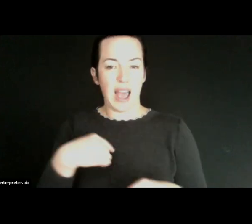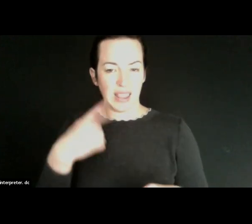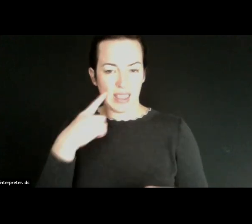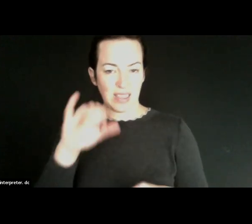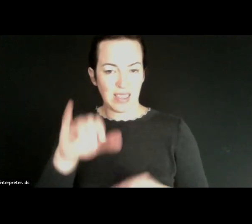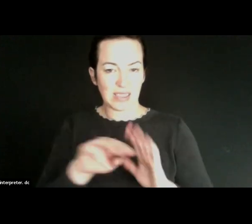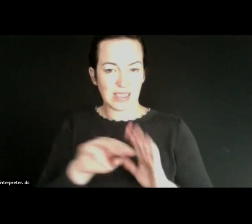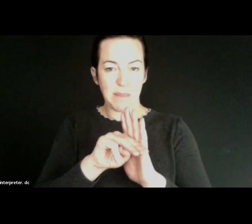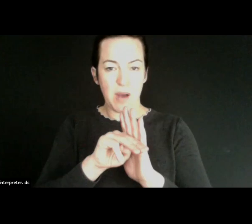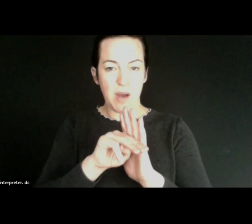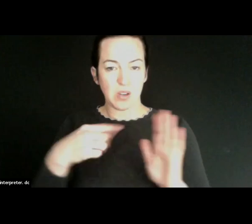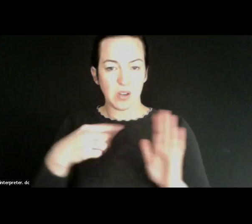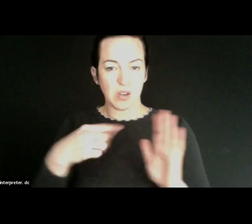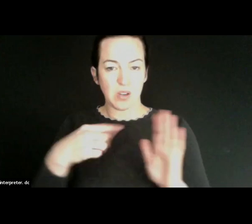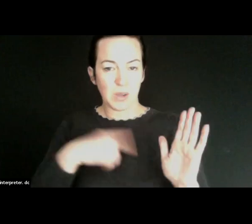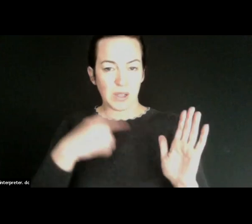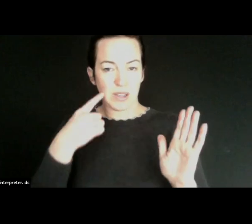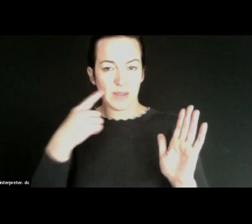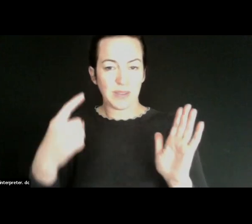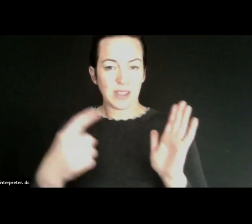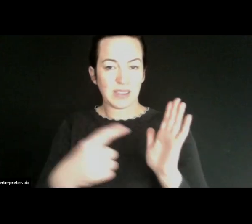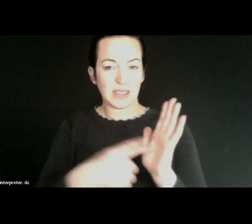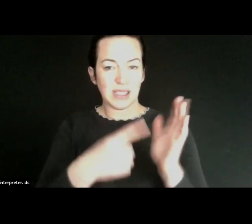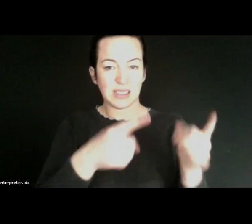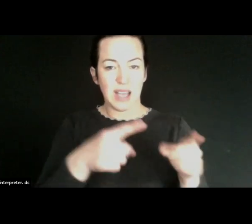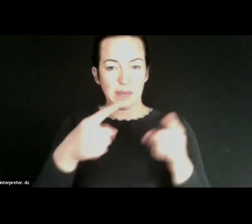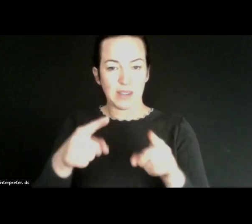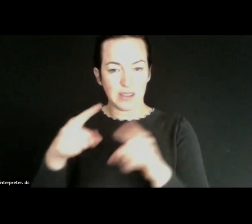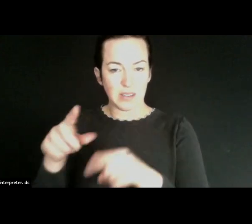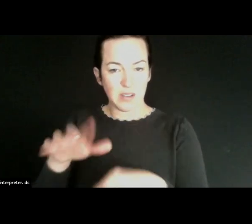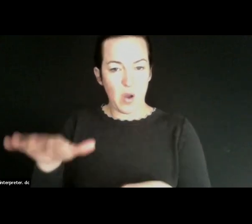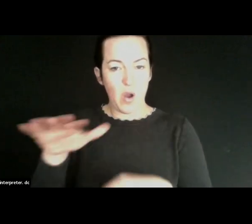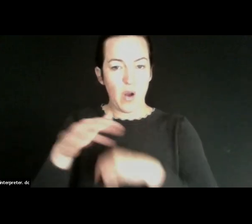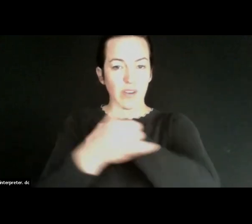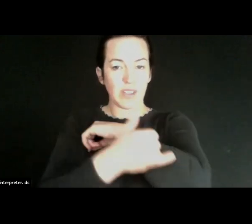starting to see that's taking place across the country is, you know, the health systems, I think,